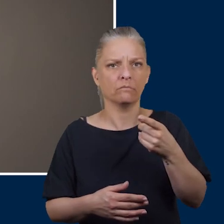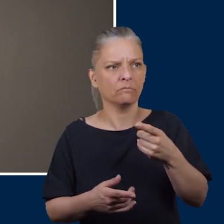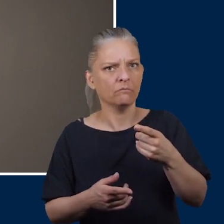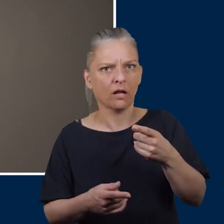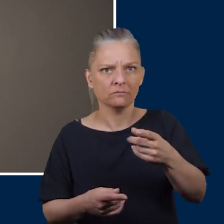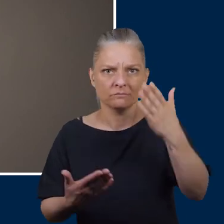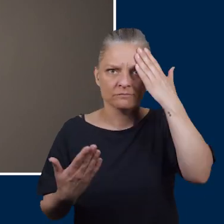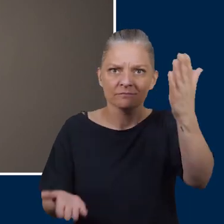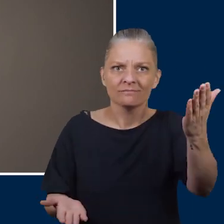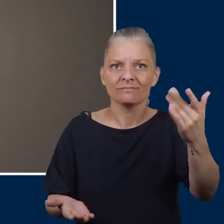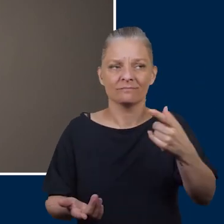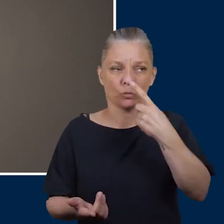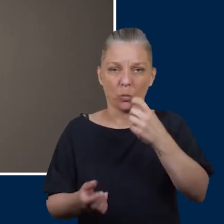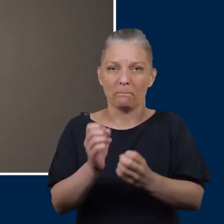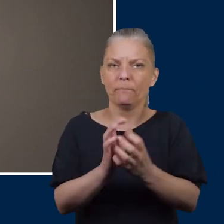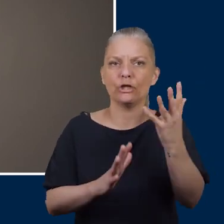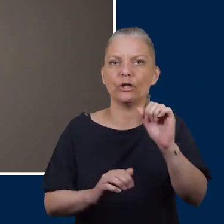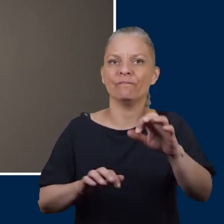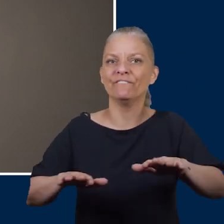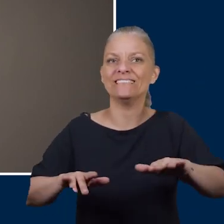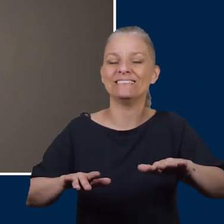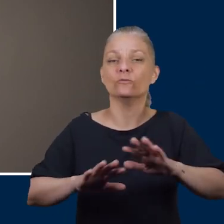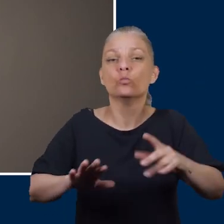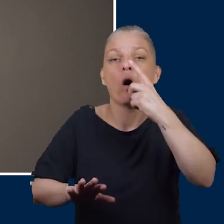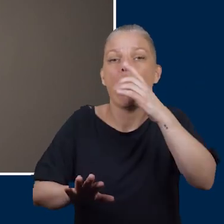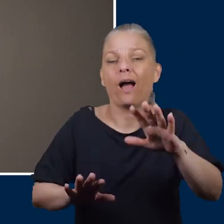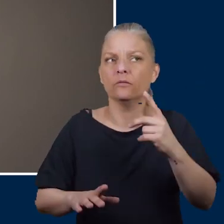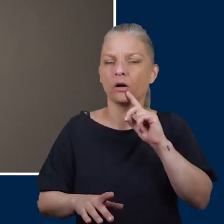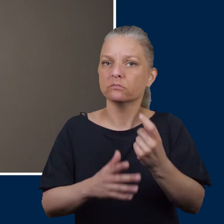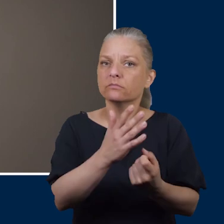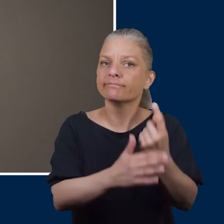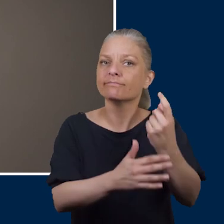foot. It's not lightly but there is always the possibility that the water gets a bit too warm.